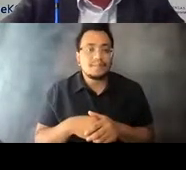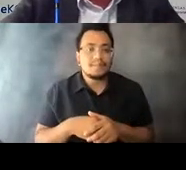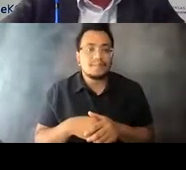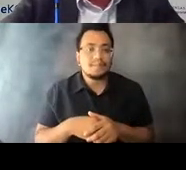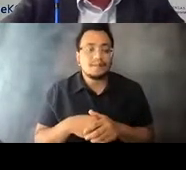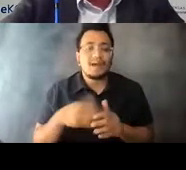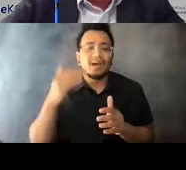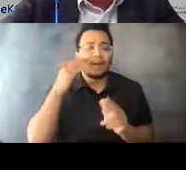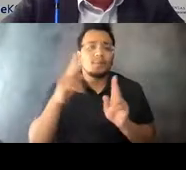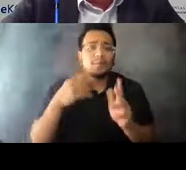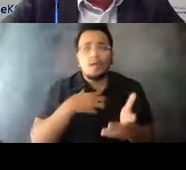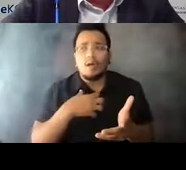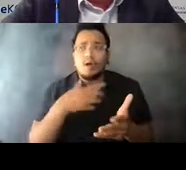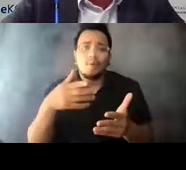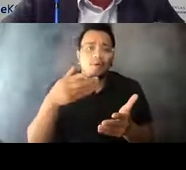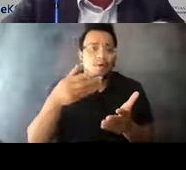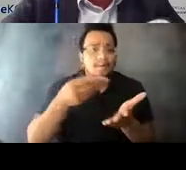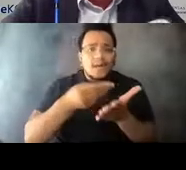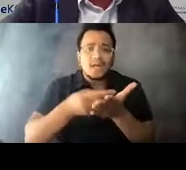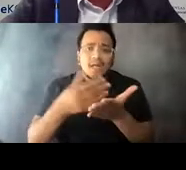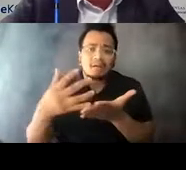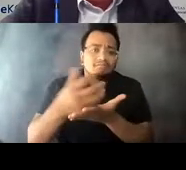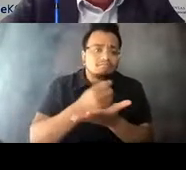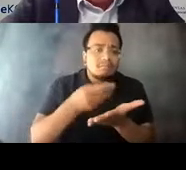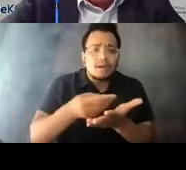15:01:41 How are you going to make up that revenue? 15:01:42 Here's how we did it.